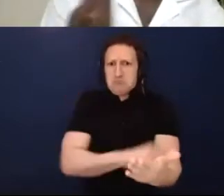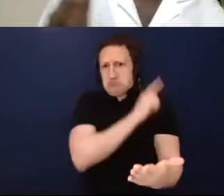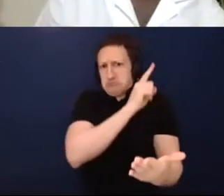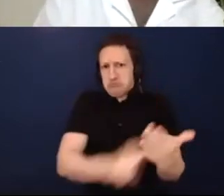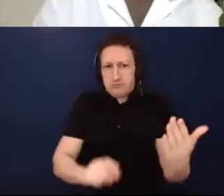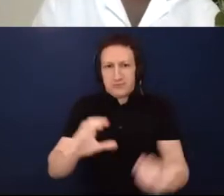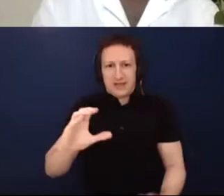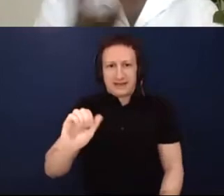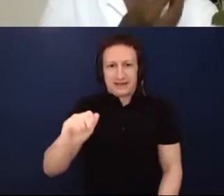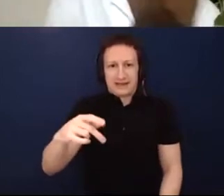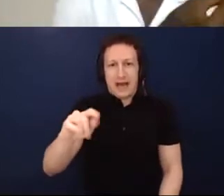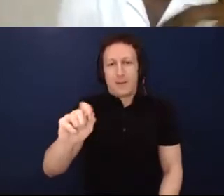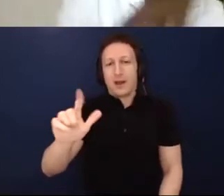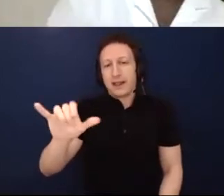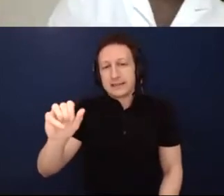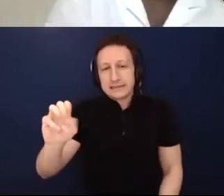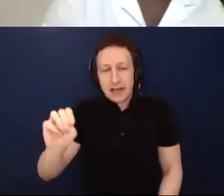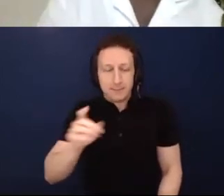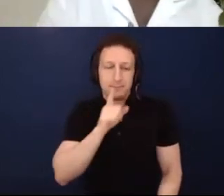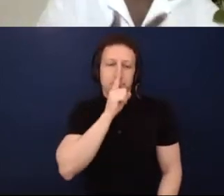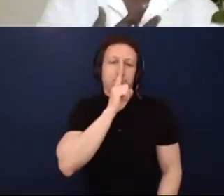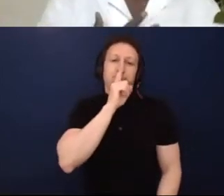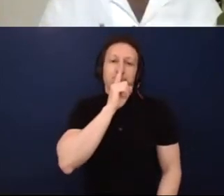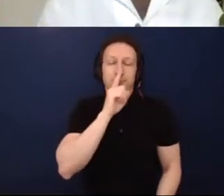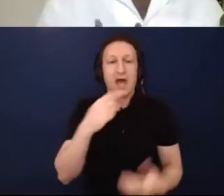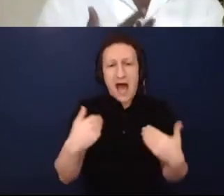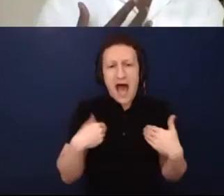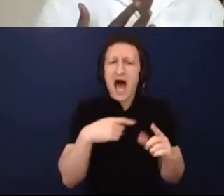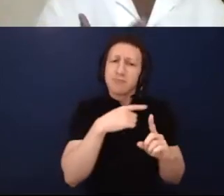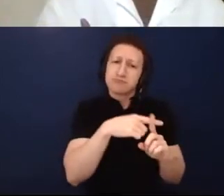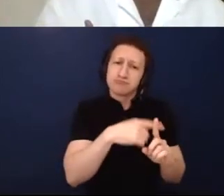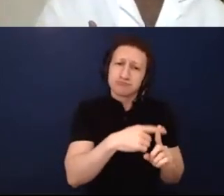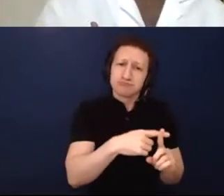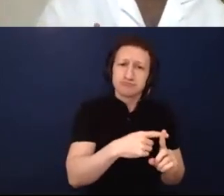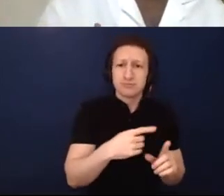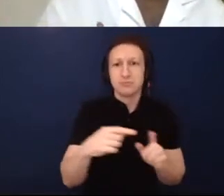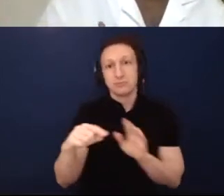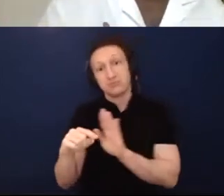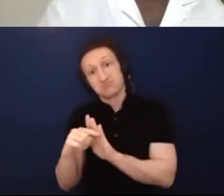make it bad or people that make it good. I I think, though, as a